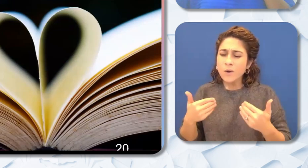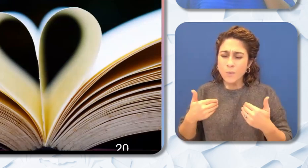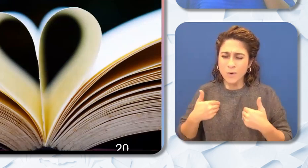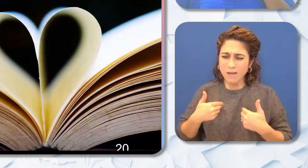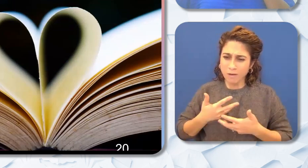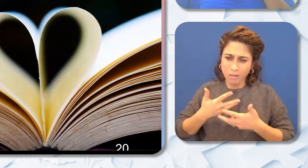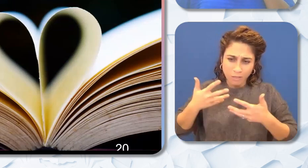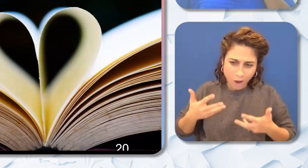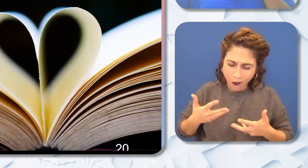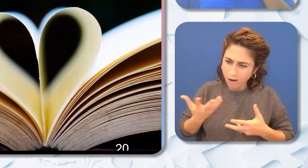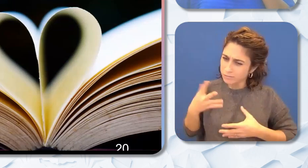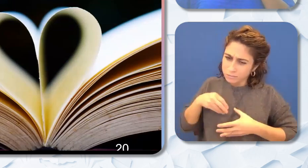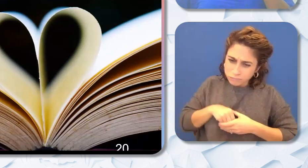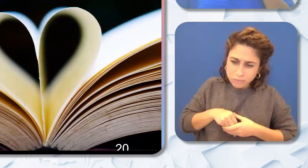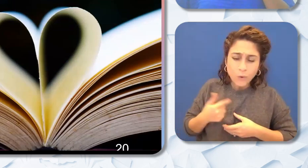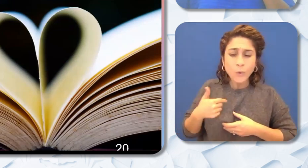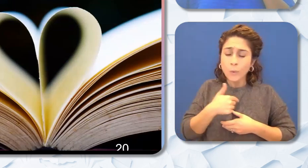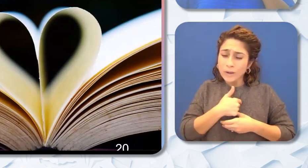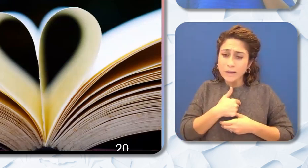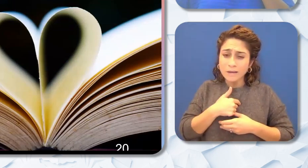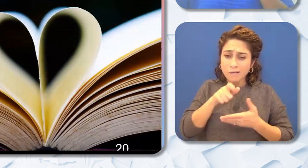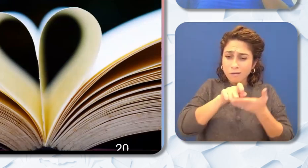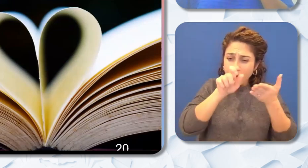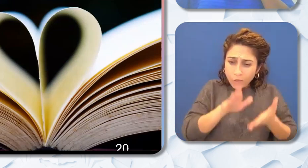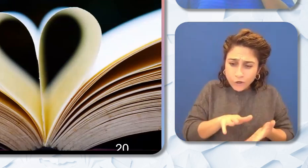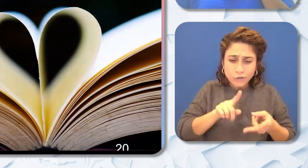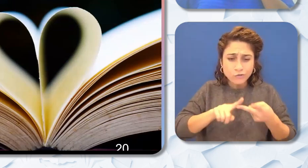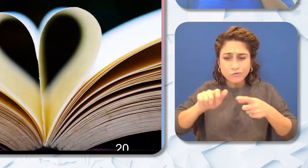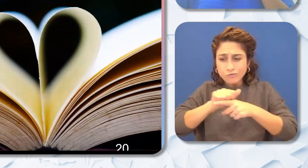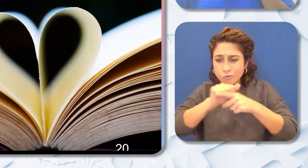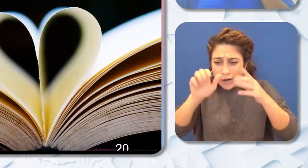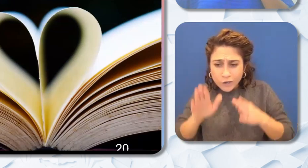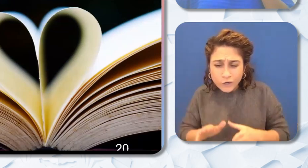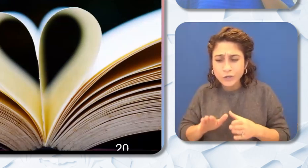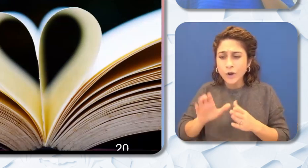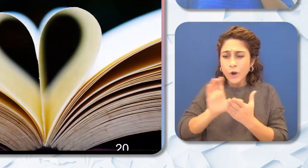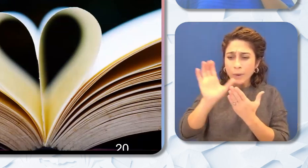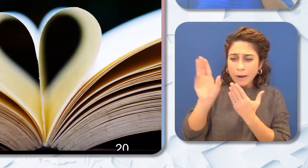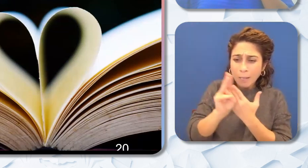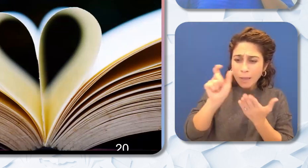consultants. We are trainers. We are curriculum writers. We are keynote speakers. We are leaders.